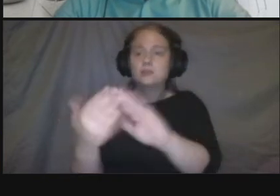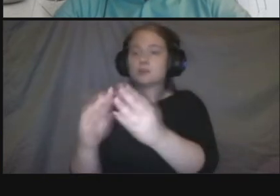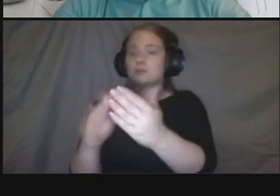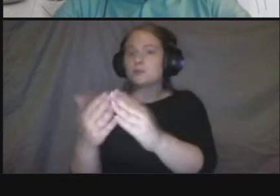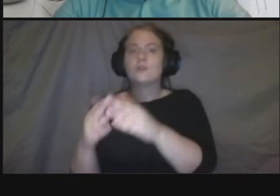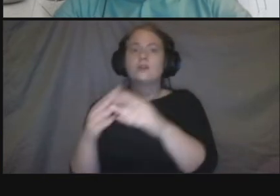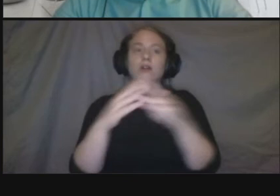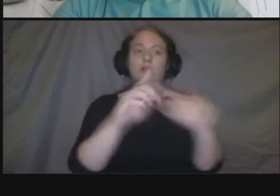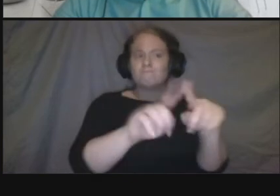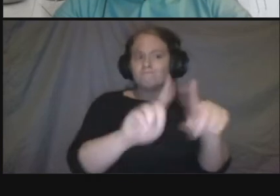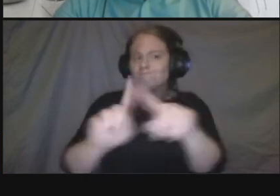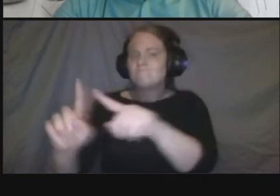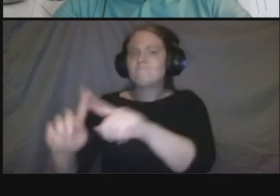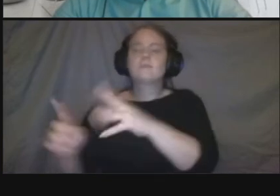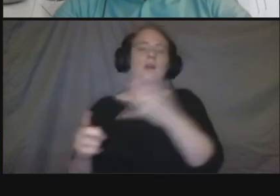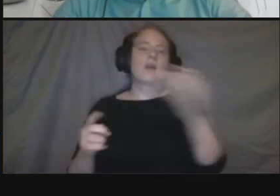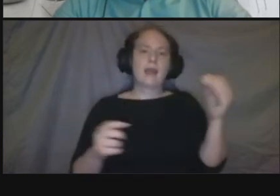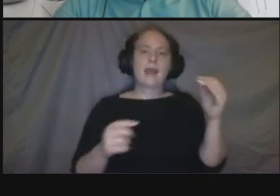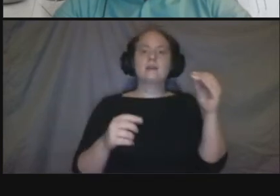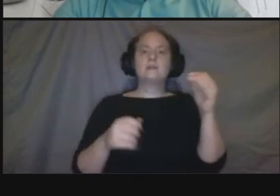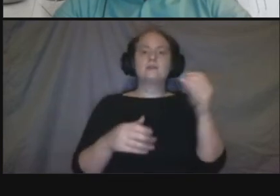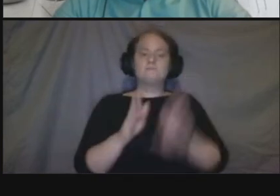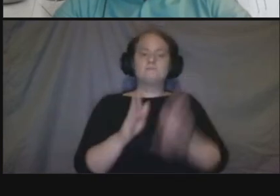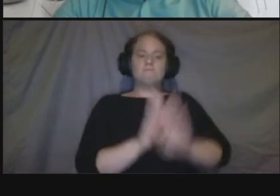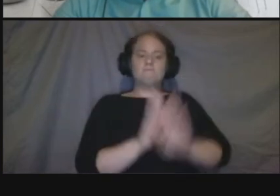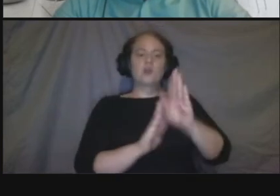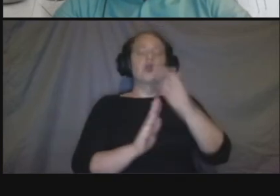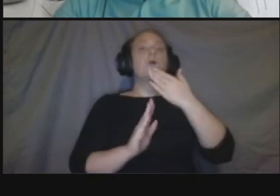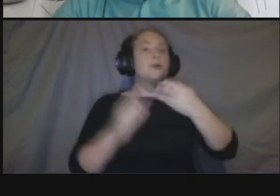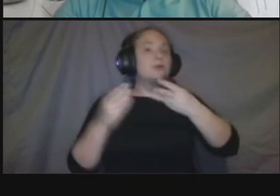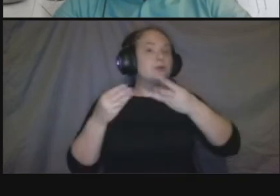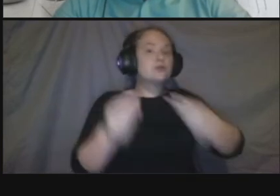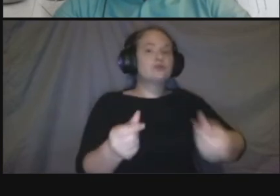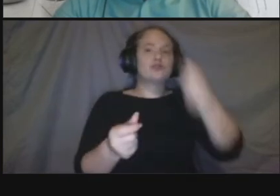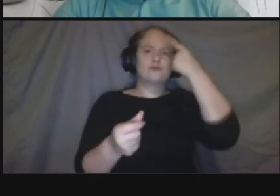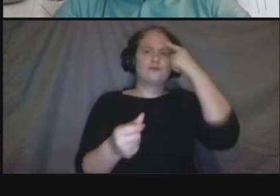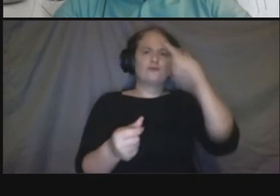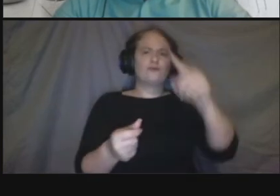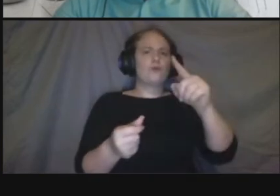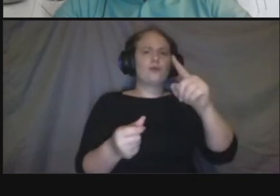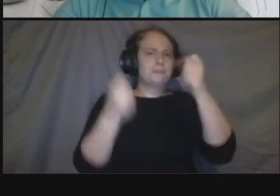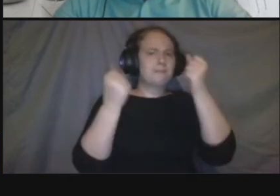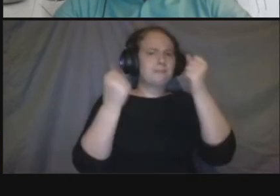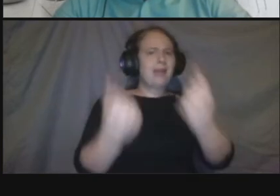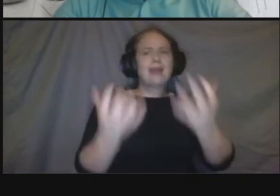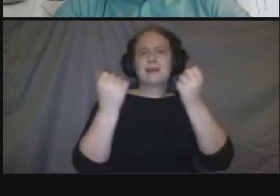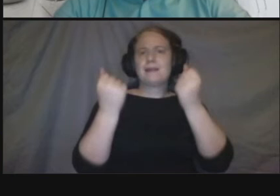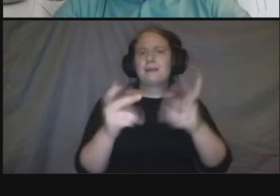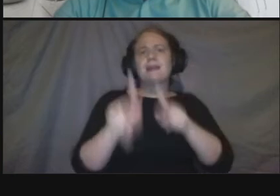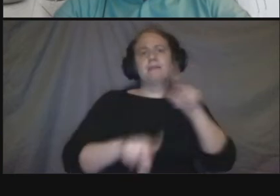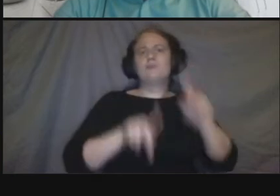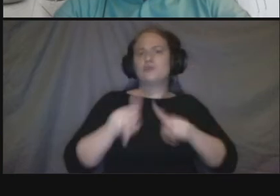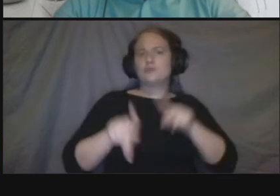i think that's that's one of the locations that uh you know working with that's one of the many